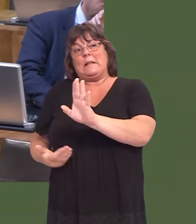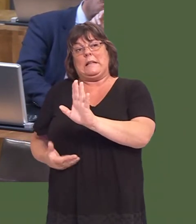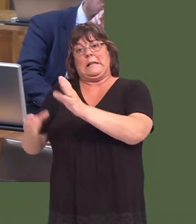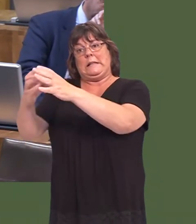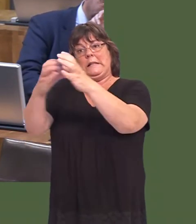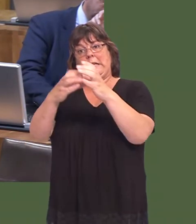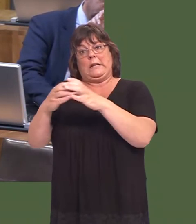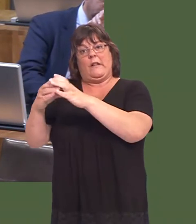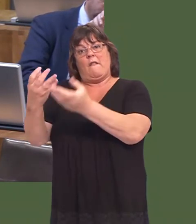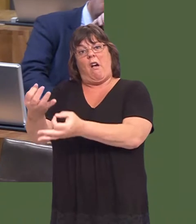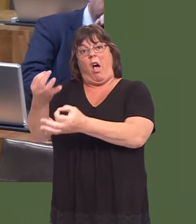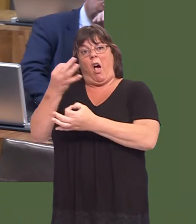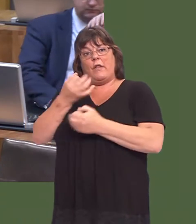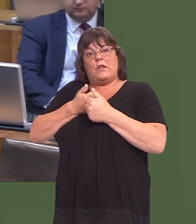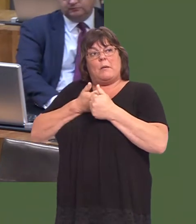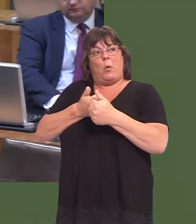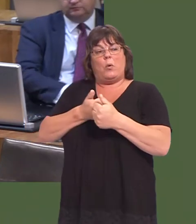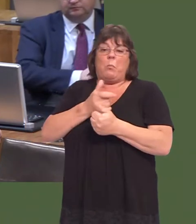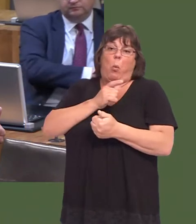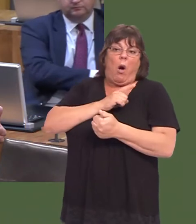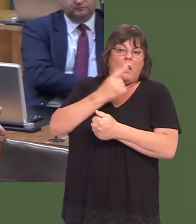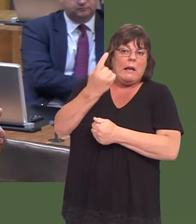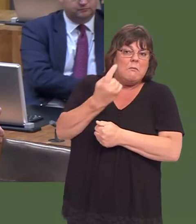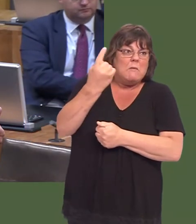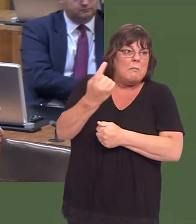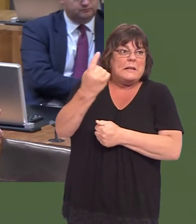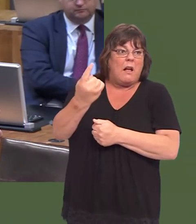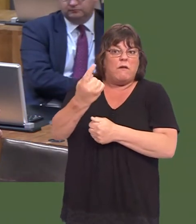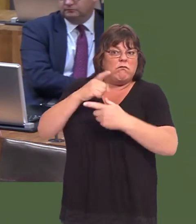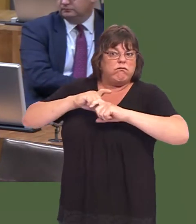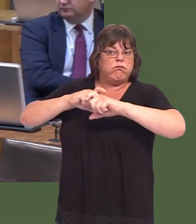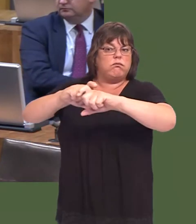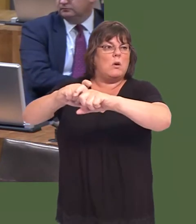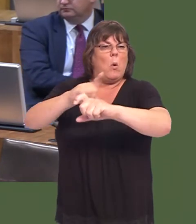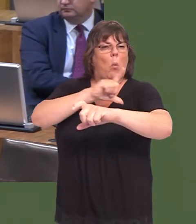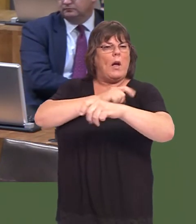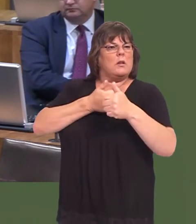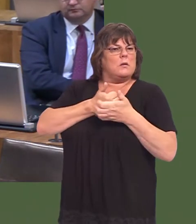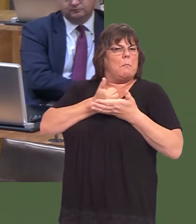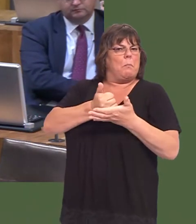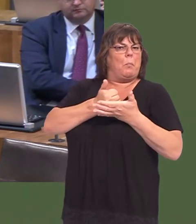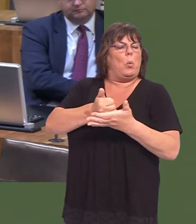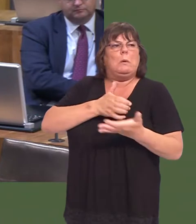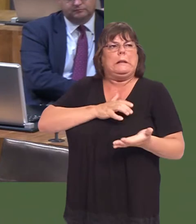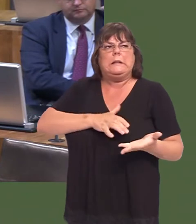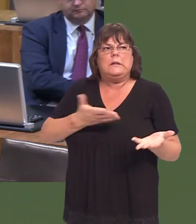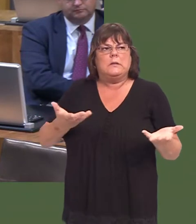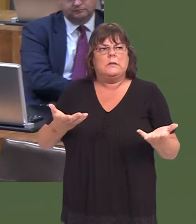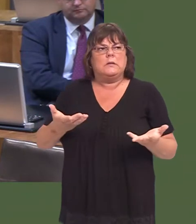The question thatís never been answered is why the project canít stand on its own two feet. If it is deemed to be that successful by the private investors, then people will ask the